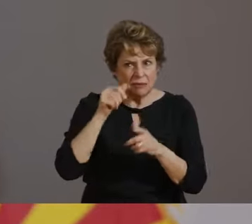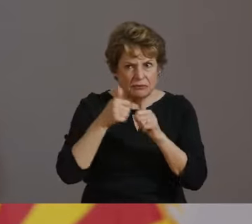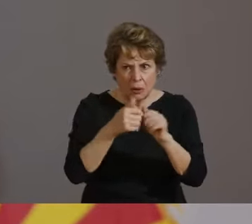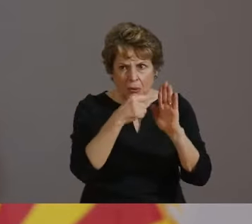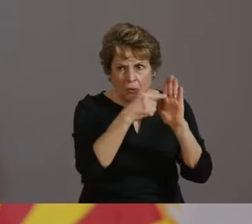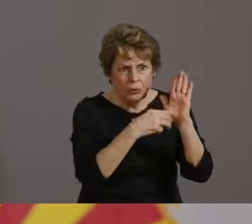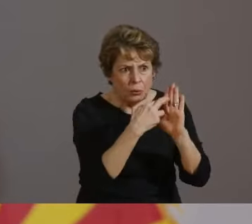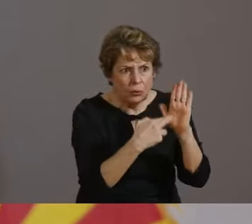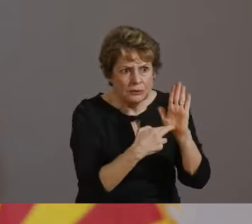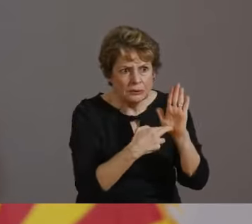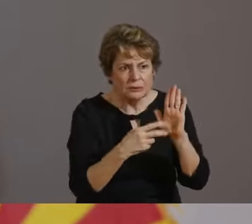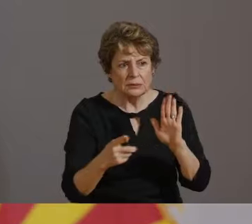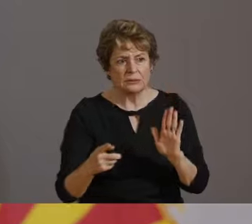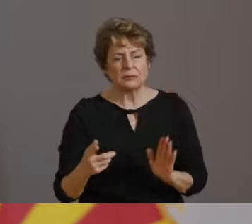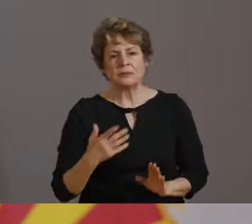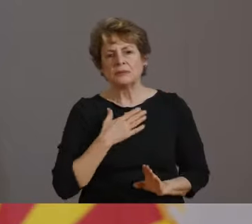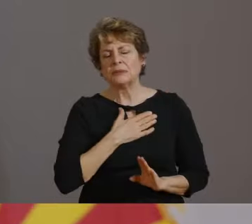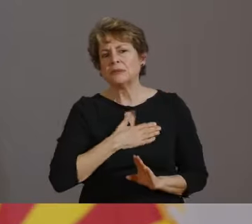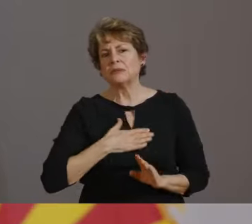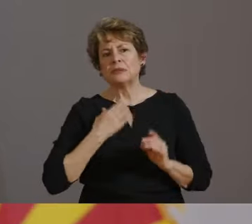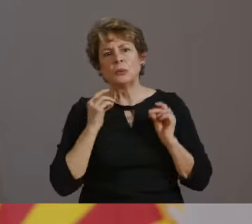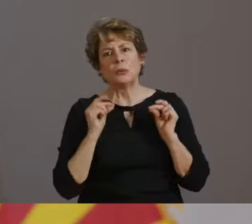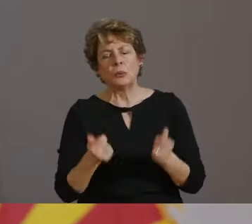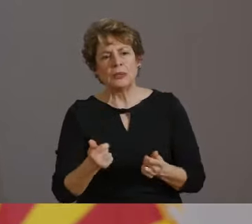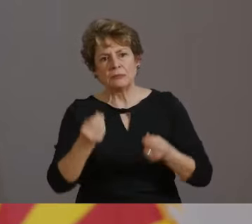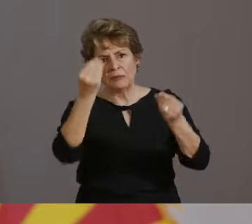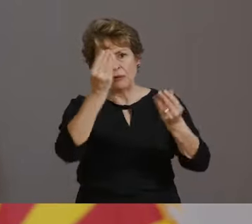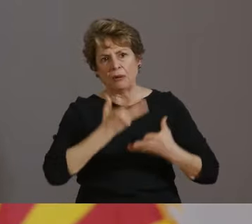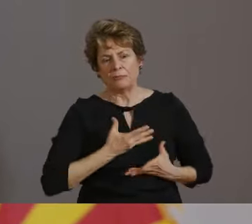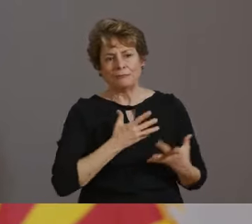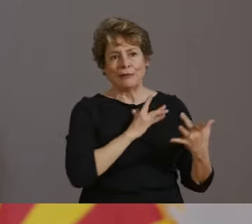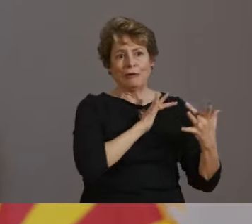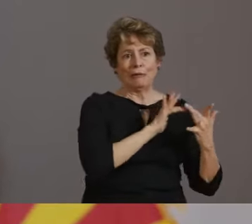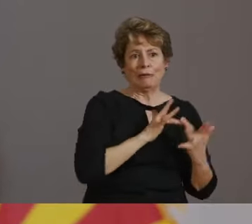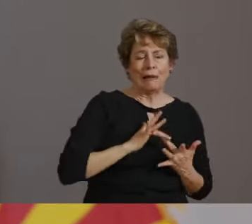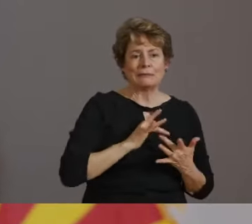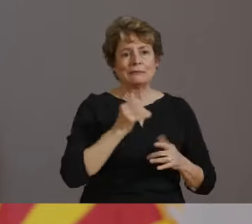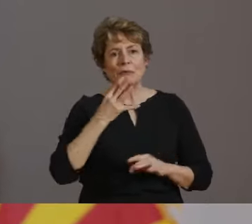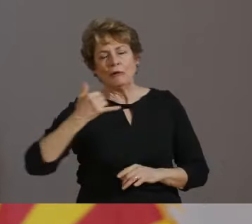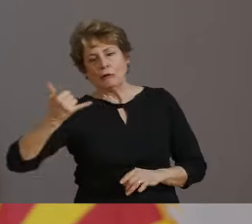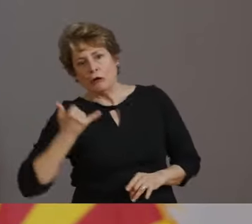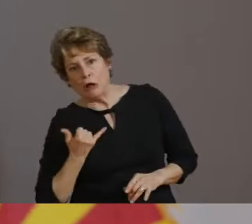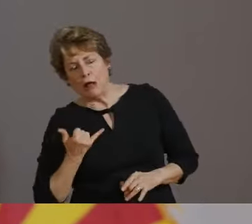TO SHARE YOUR CONCERNS SO LOCAL AND STATE OFFICIALS CAN FOLLOW UP. AND AS A REMINDER,